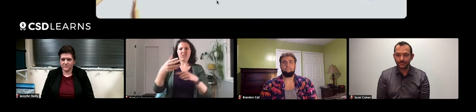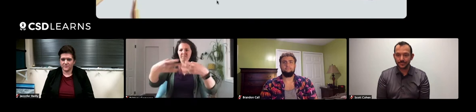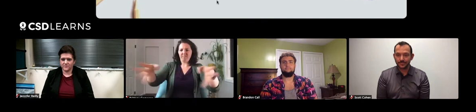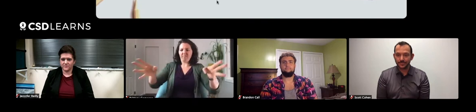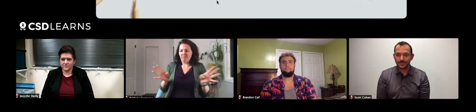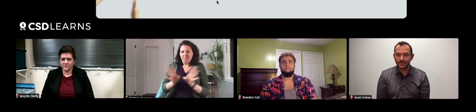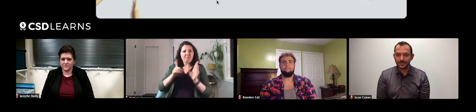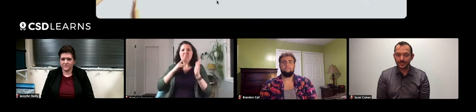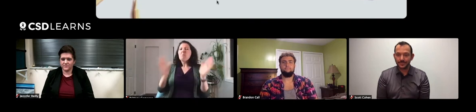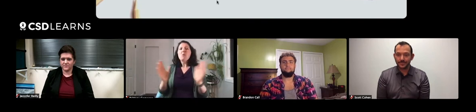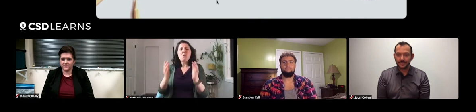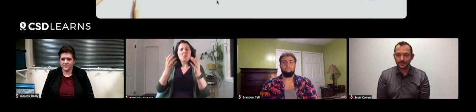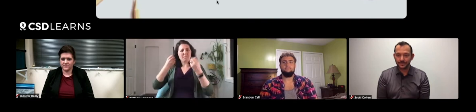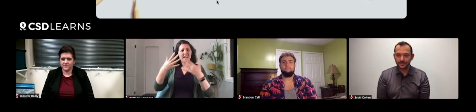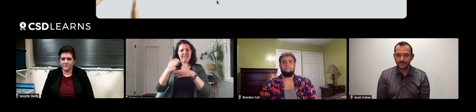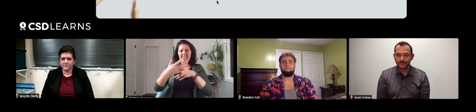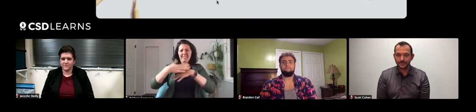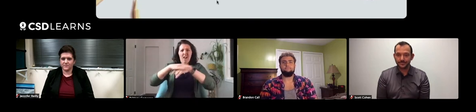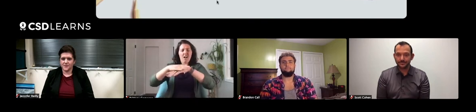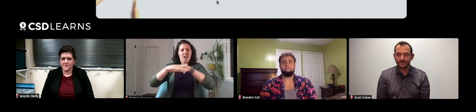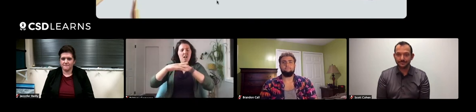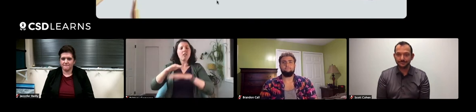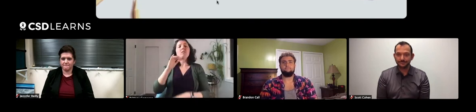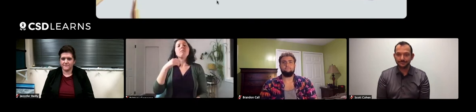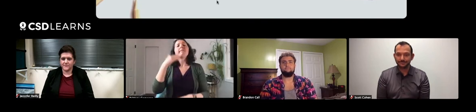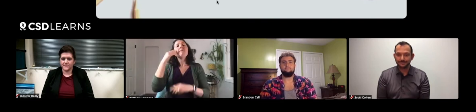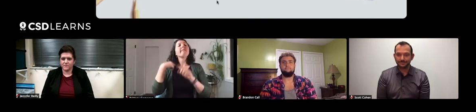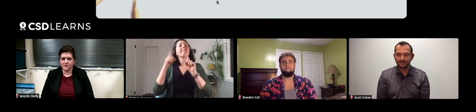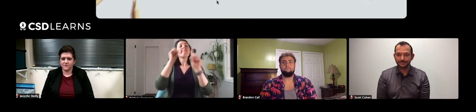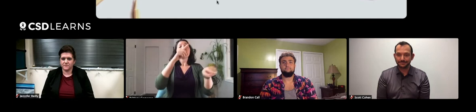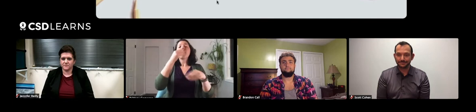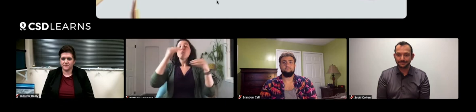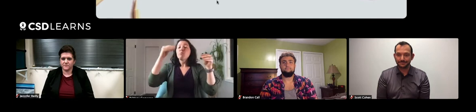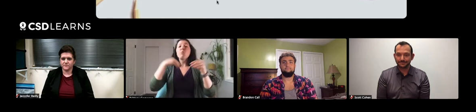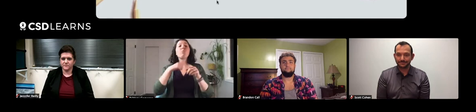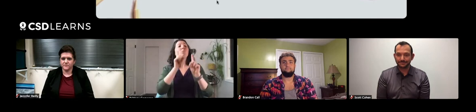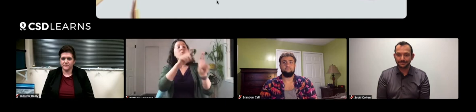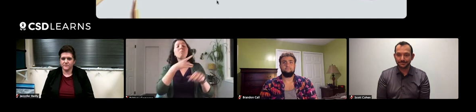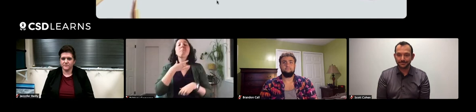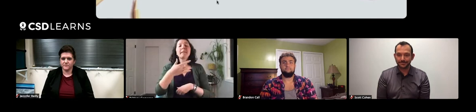which it was a small corral with a lot of different fish packed into one area. And you know, when you go to the grocery store